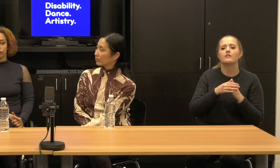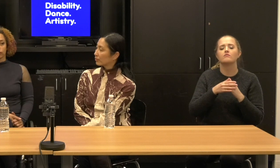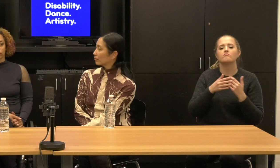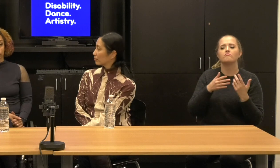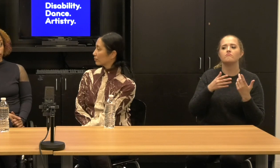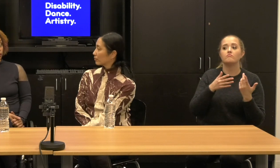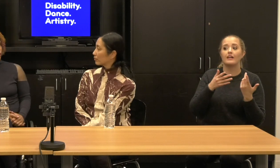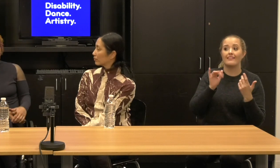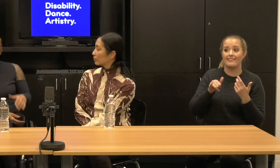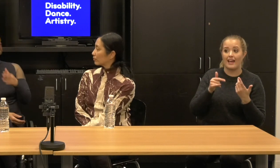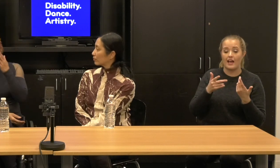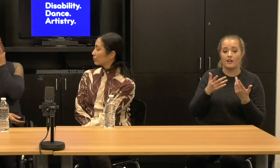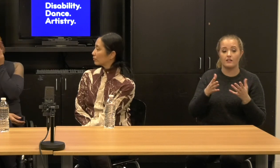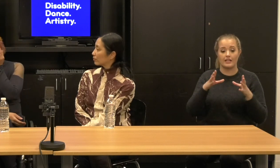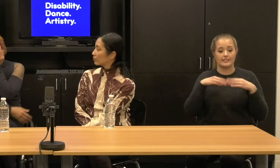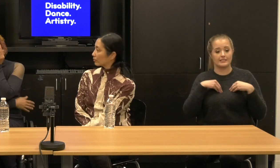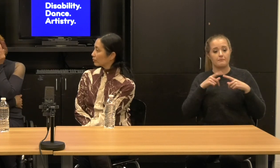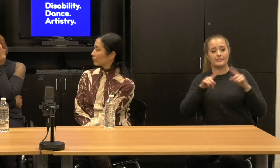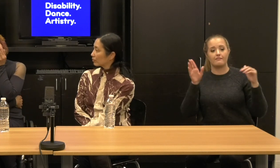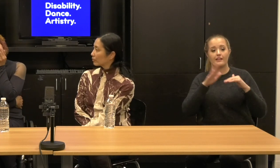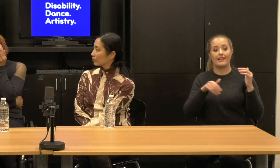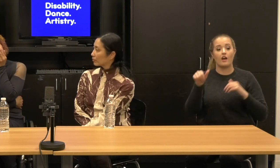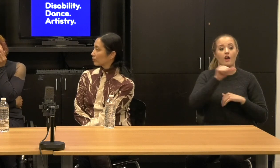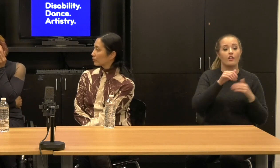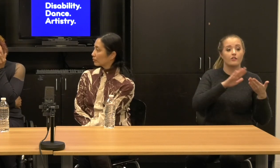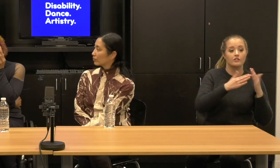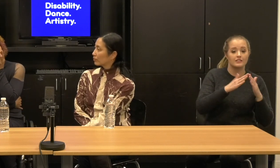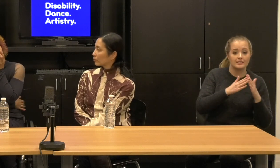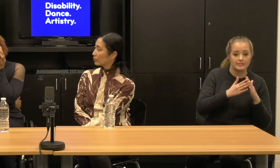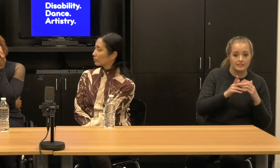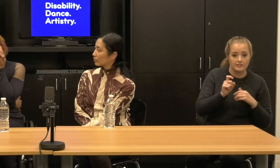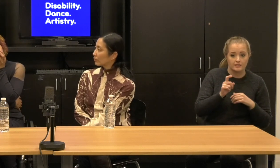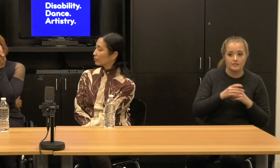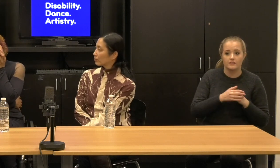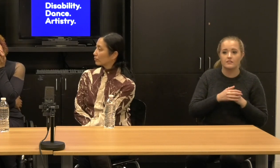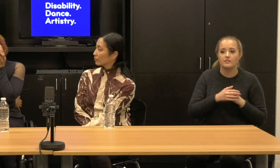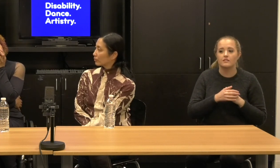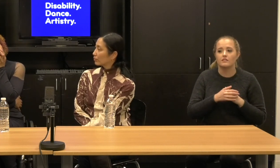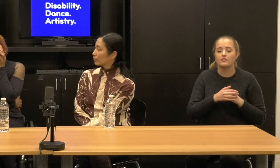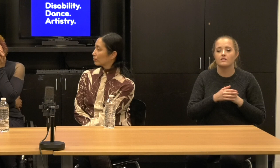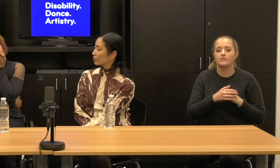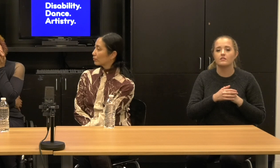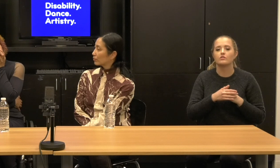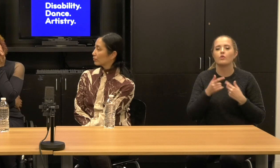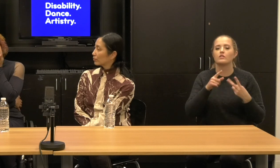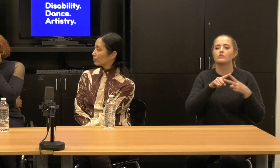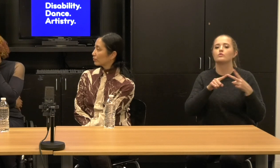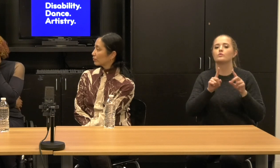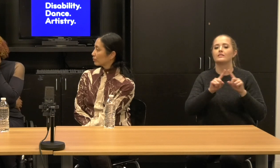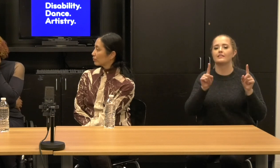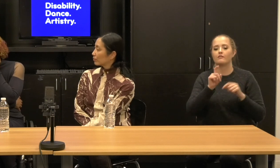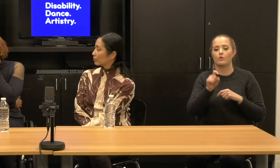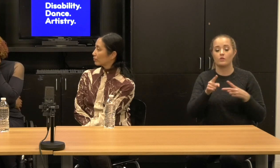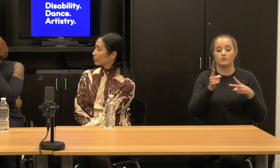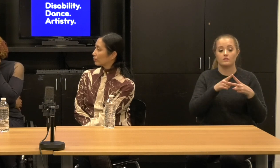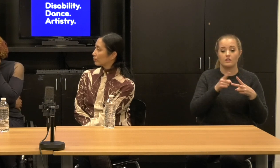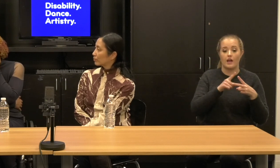so there's kind of a, a few questions there. One is about doing feedback sessions as a way to engage with you with the work and whether